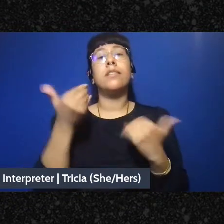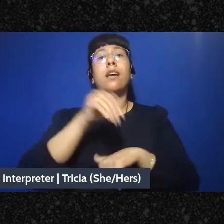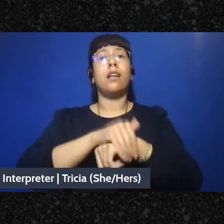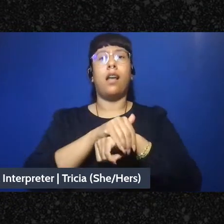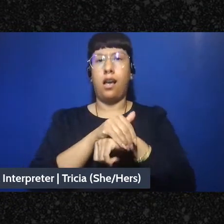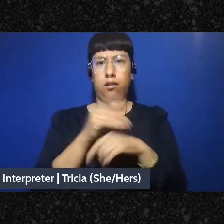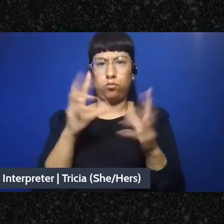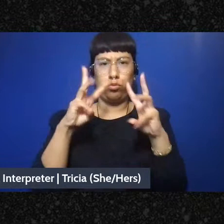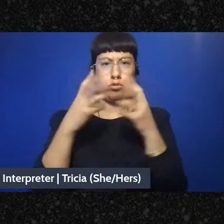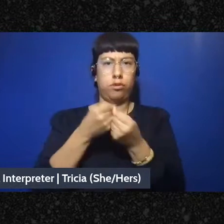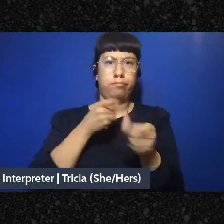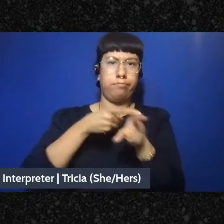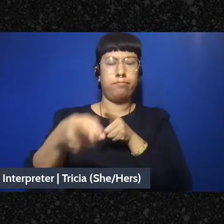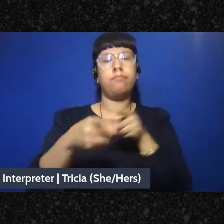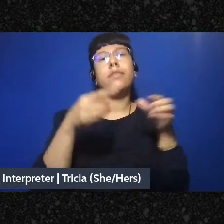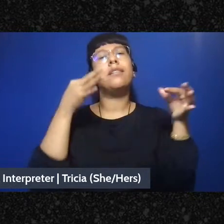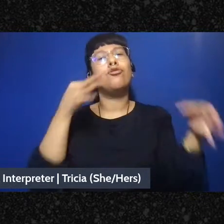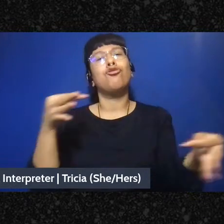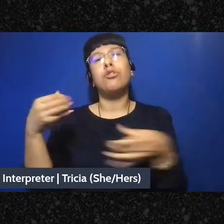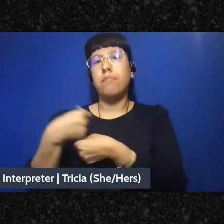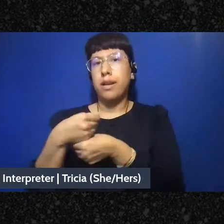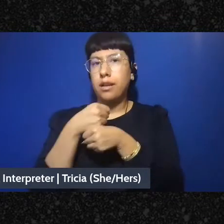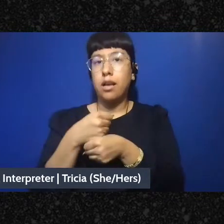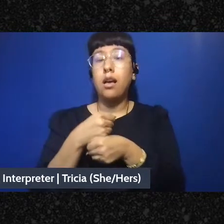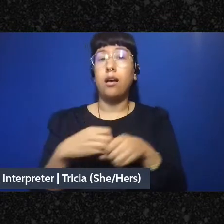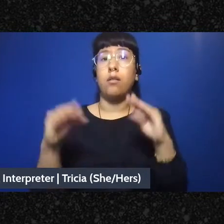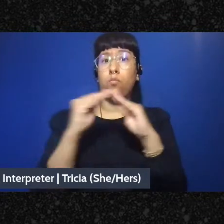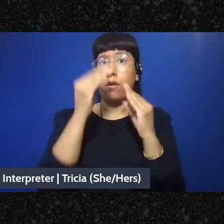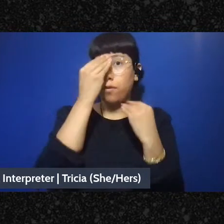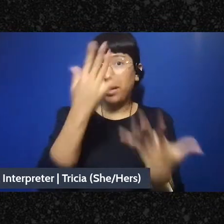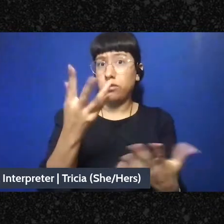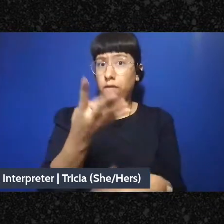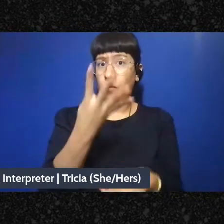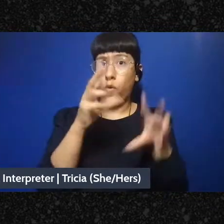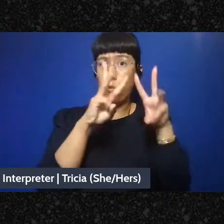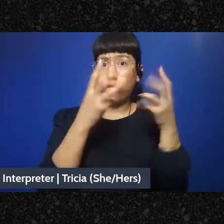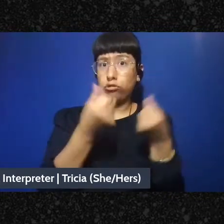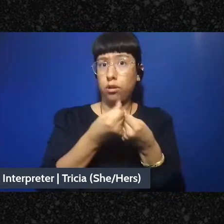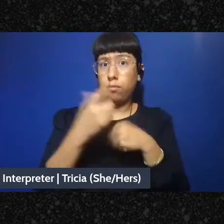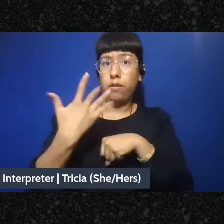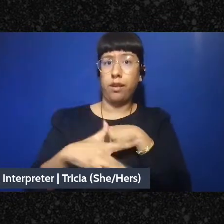more information about all four workshops in the series is available on the event page